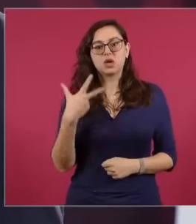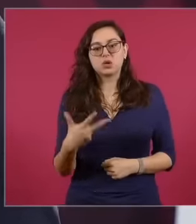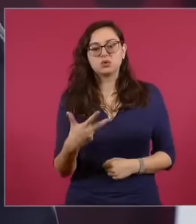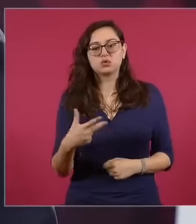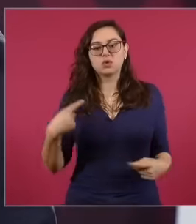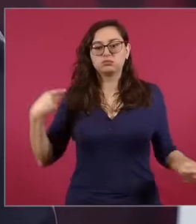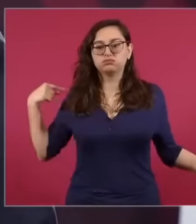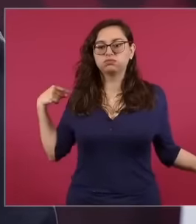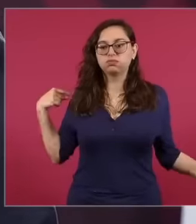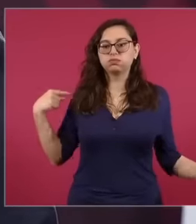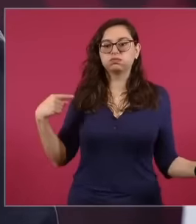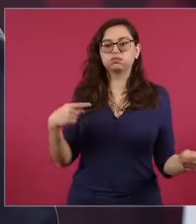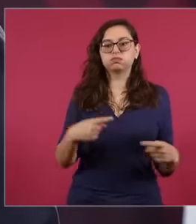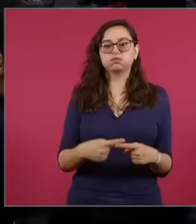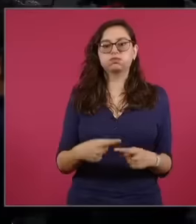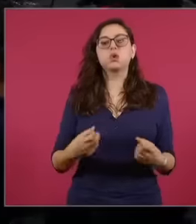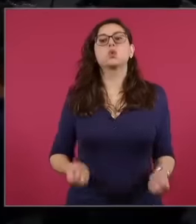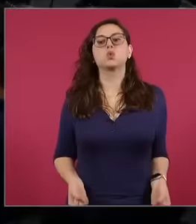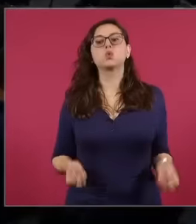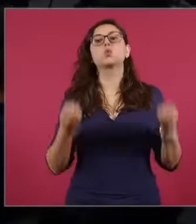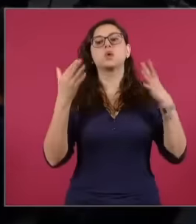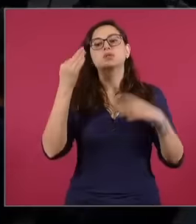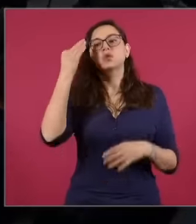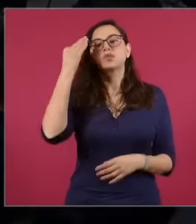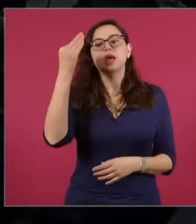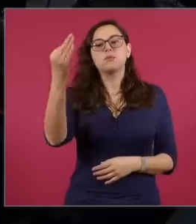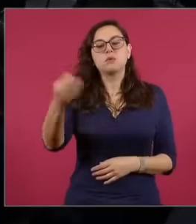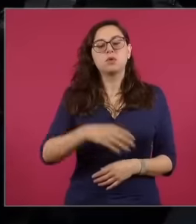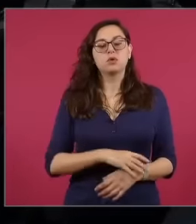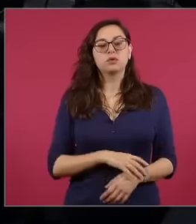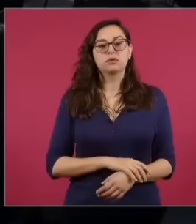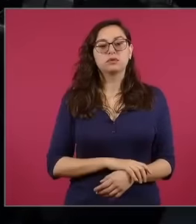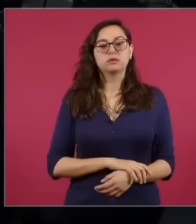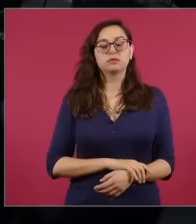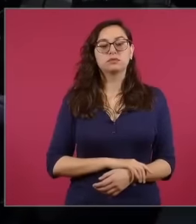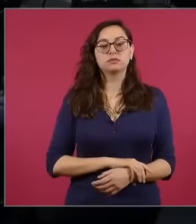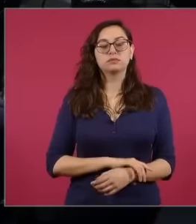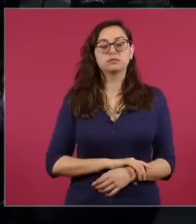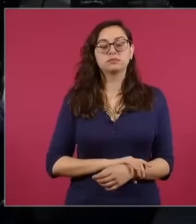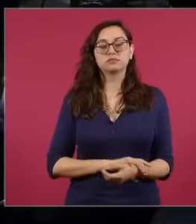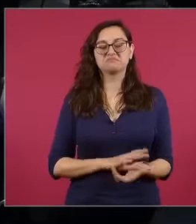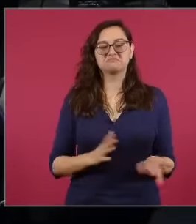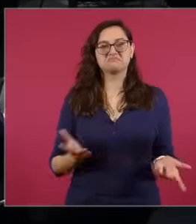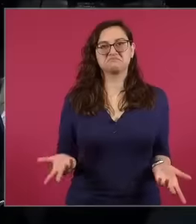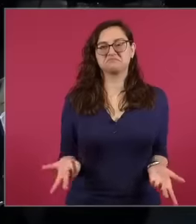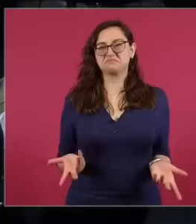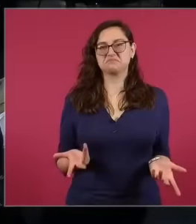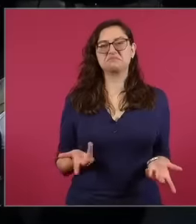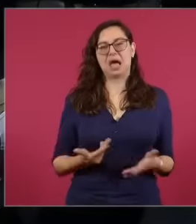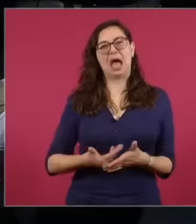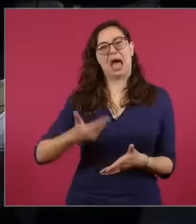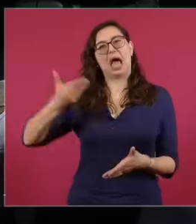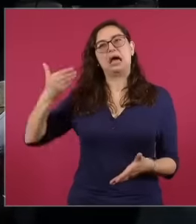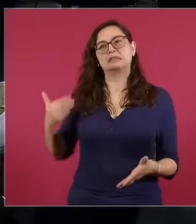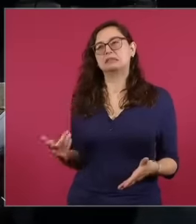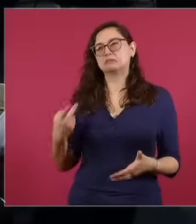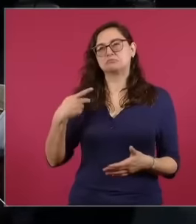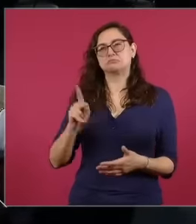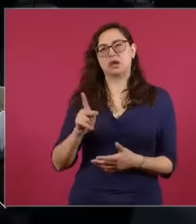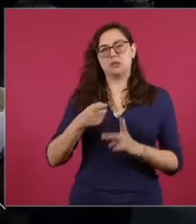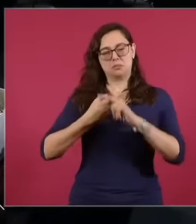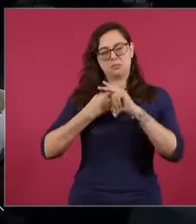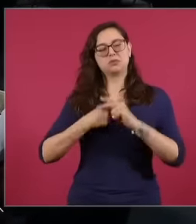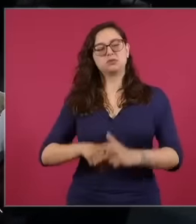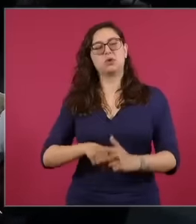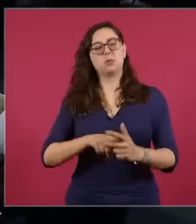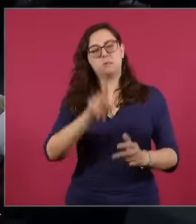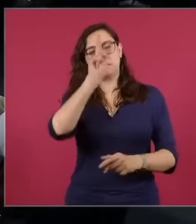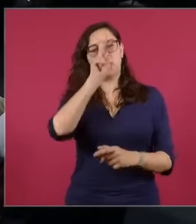have I been since before but more since 88 since I was a candidate